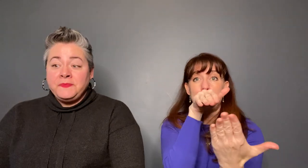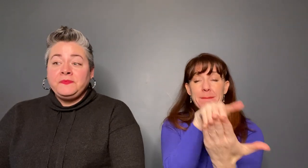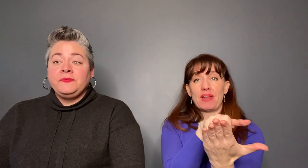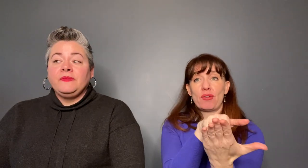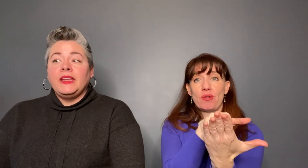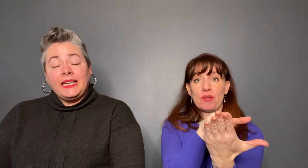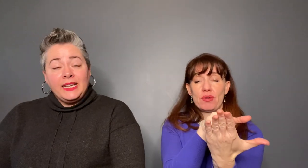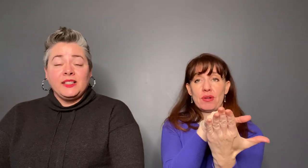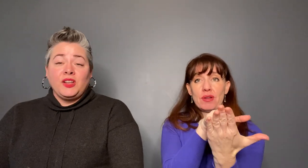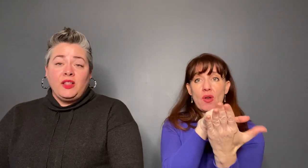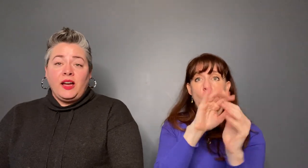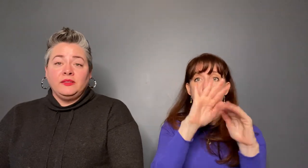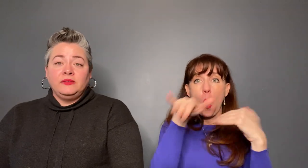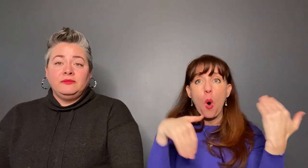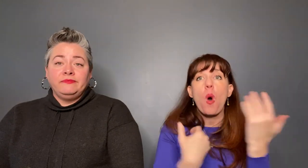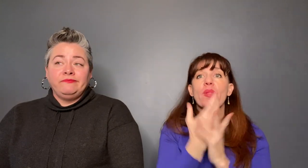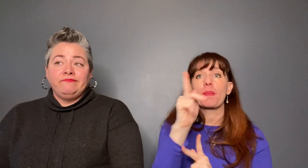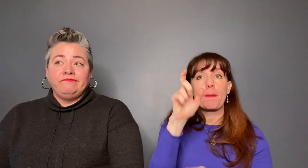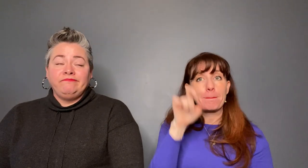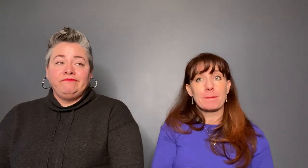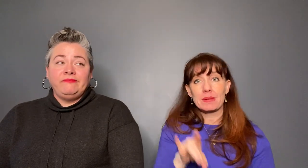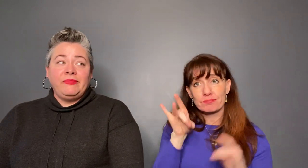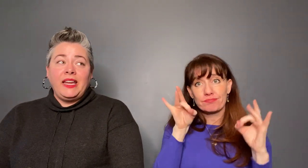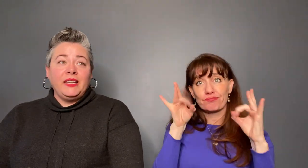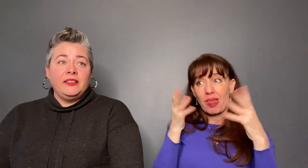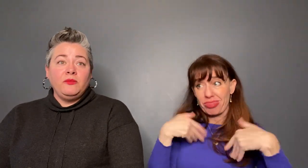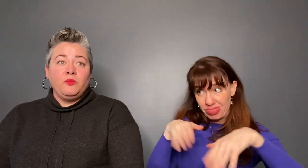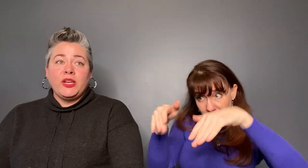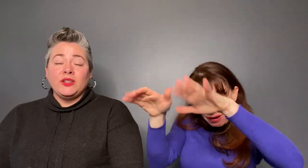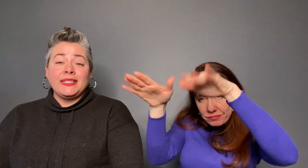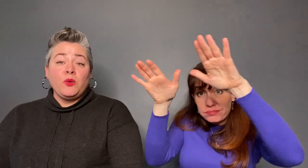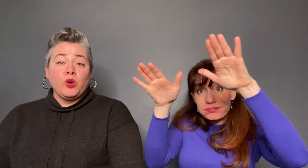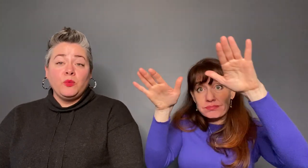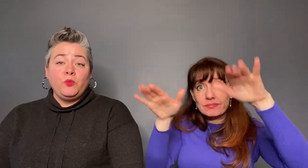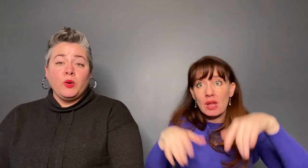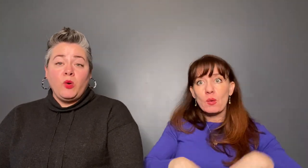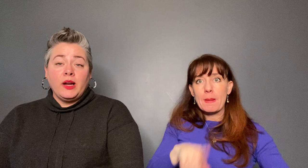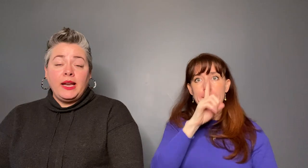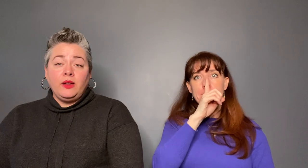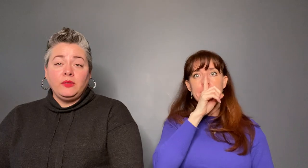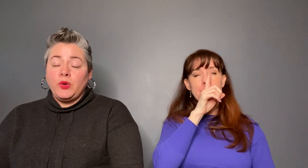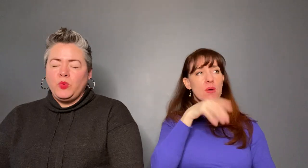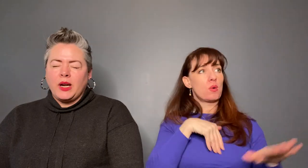and kicked us all out. We couldn't say a word, we were walking out, we were